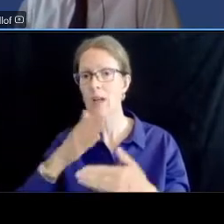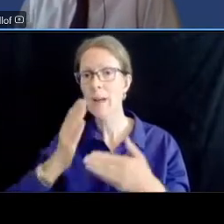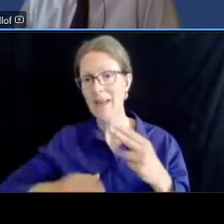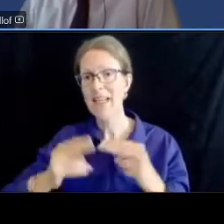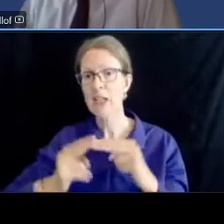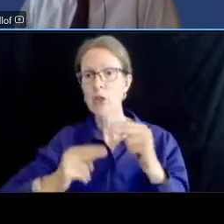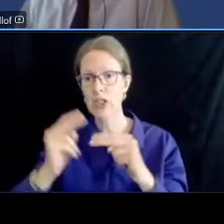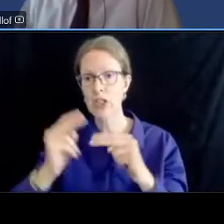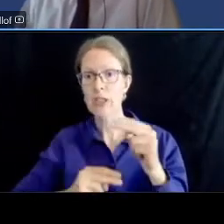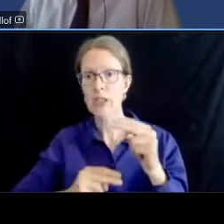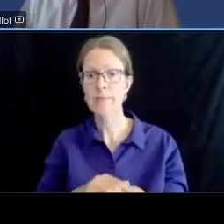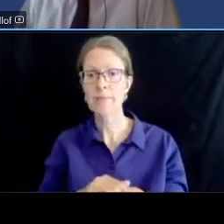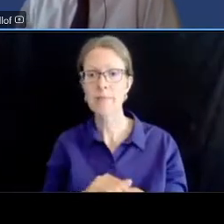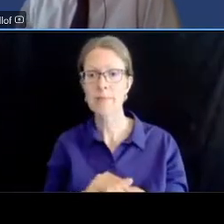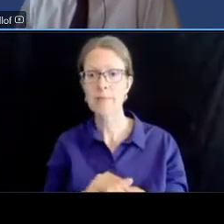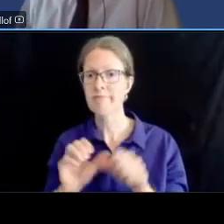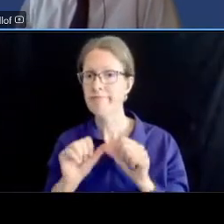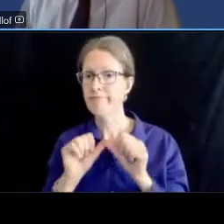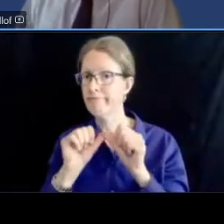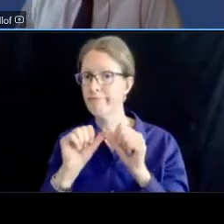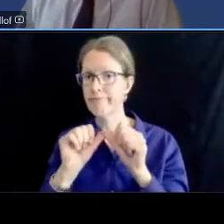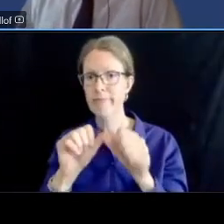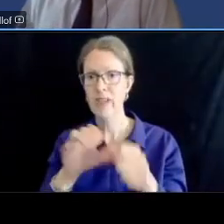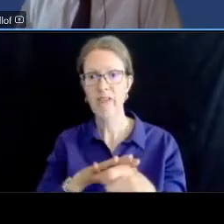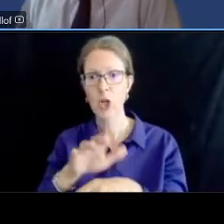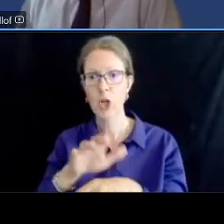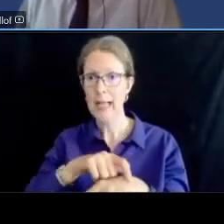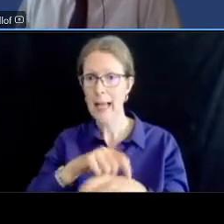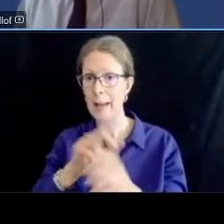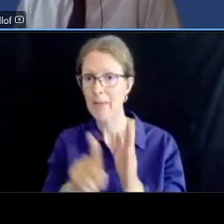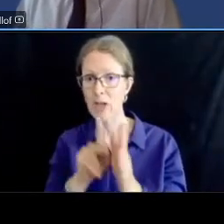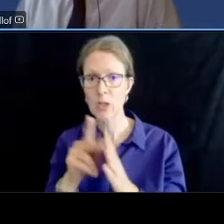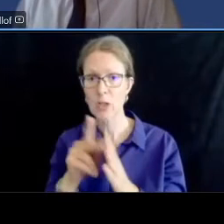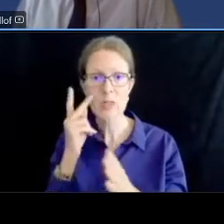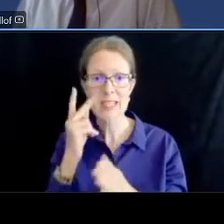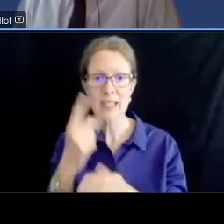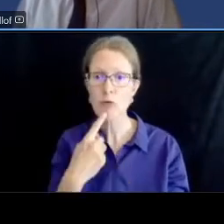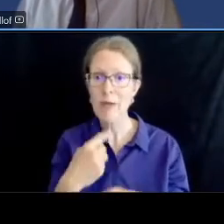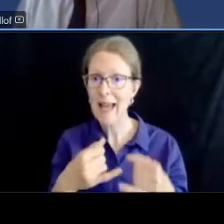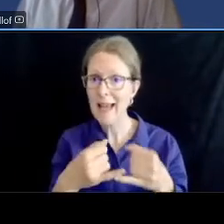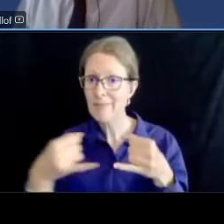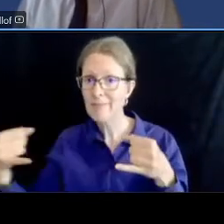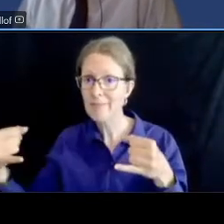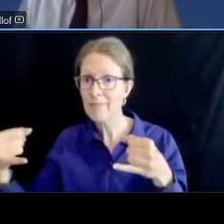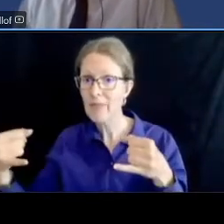time period you see the red bar at the bottom we will continue our public engagement activities